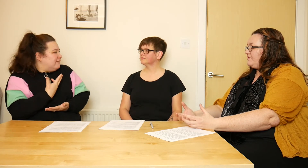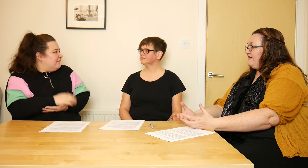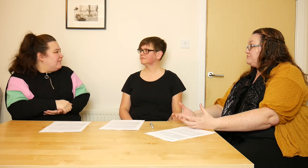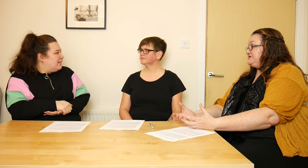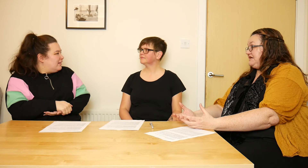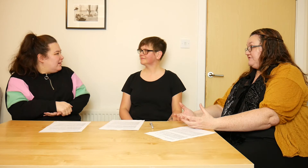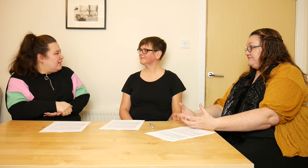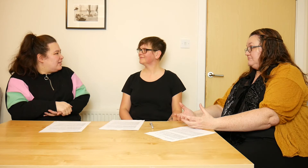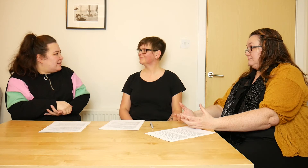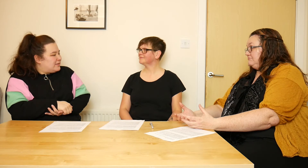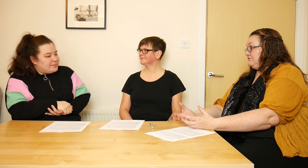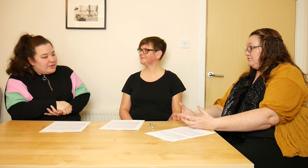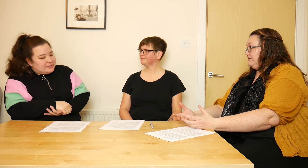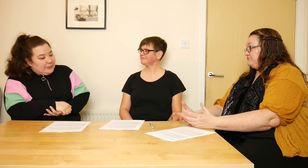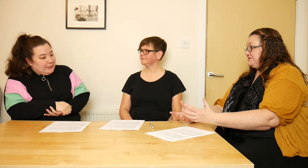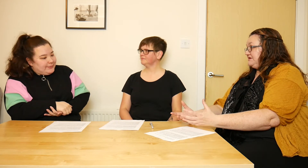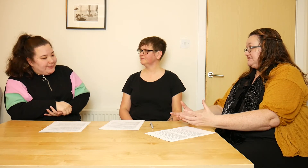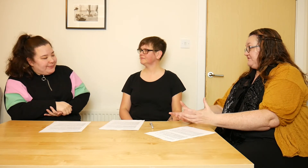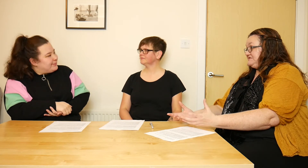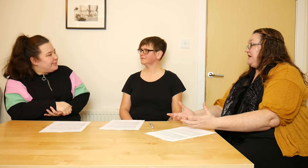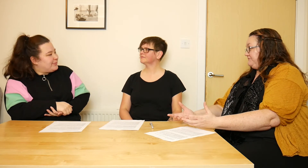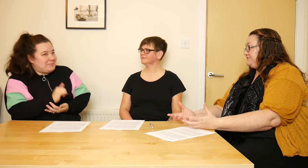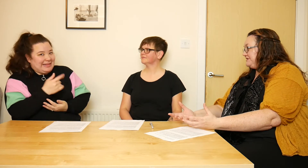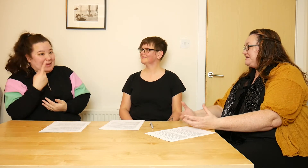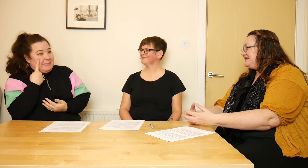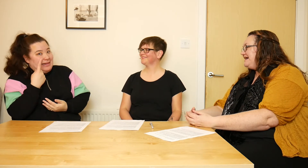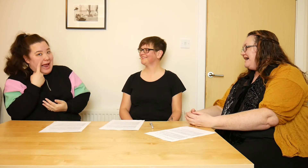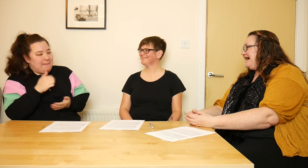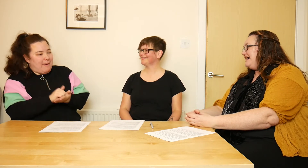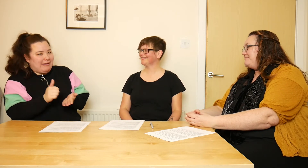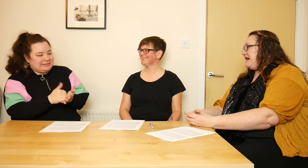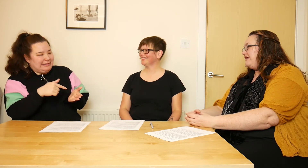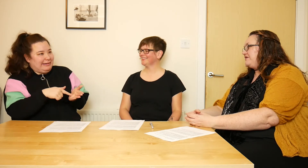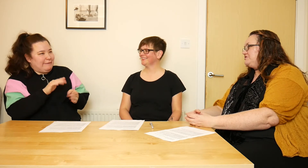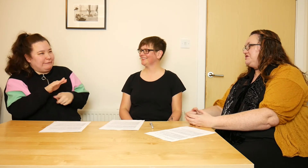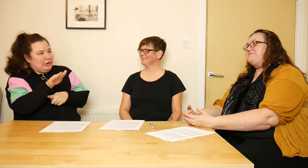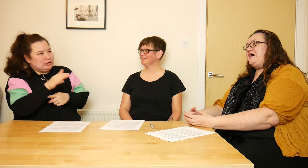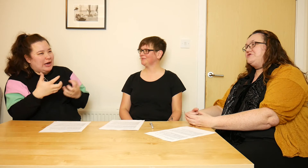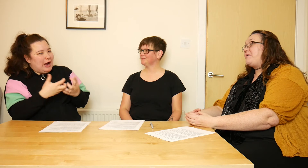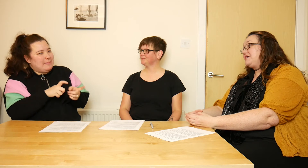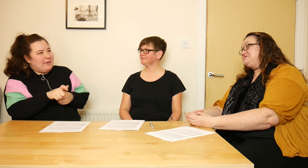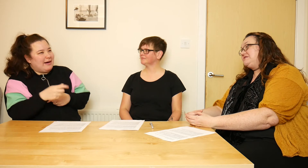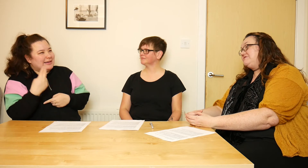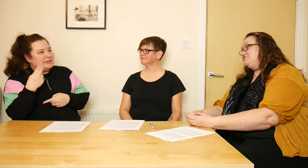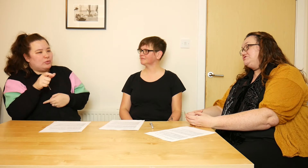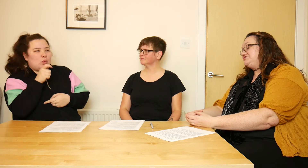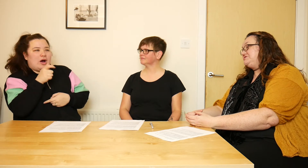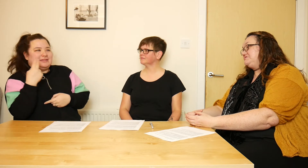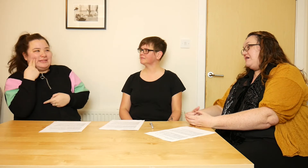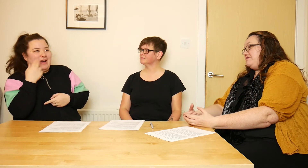Everybody's deaf, you know. Everybody that is deaf, is deaf. I think we should keep an eye on the marketing in the future.